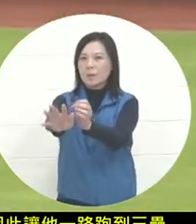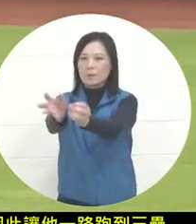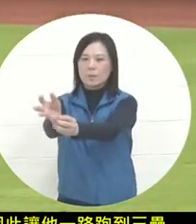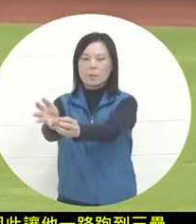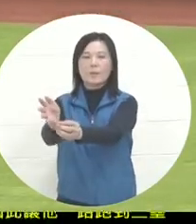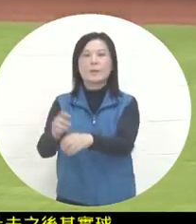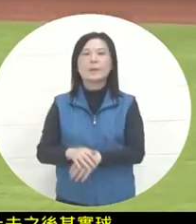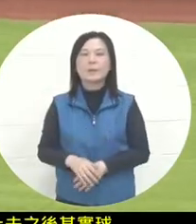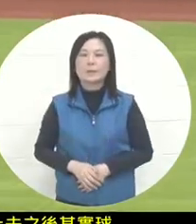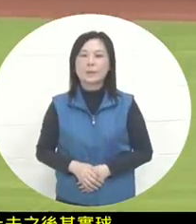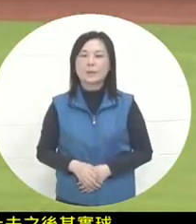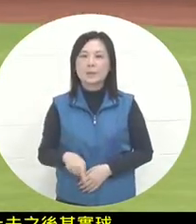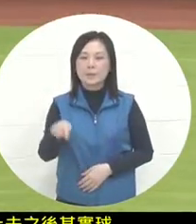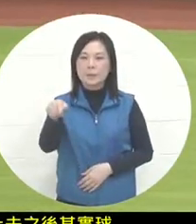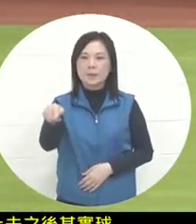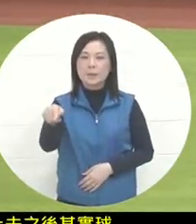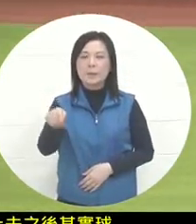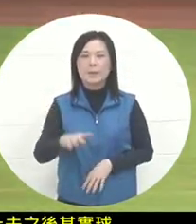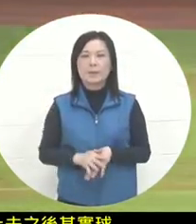The range of movement does not need to be too large